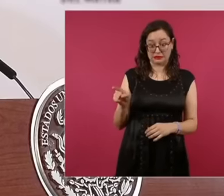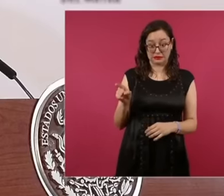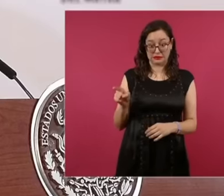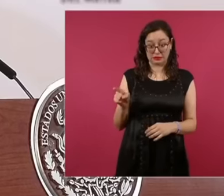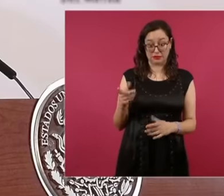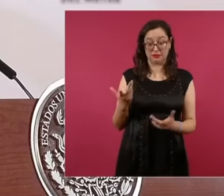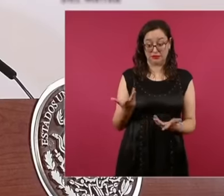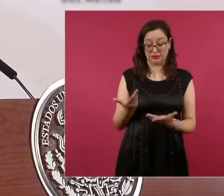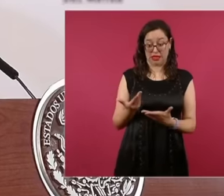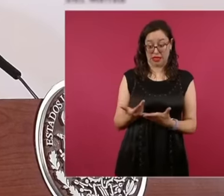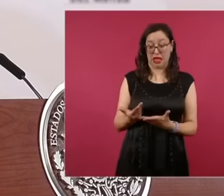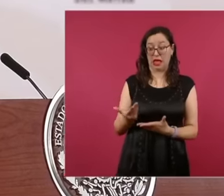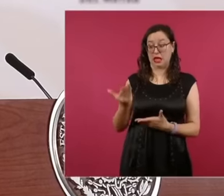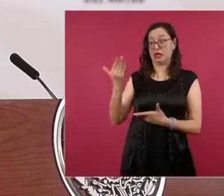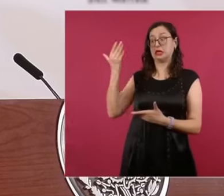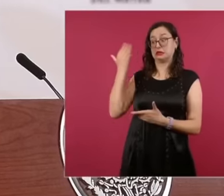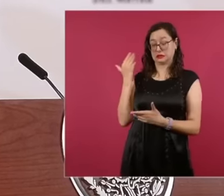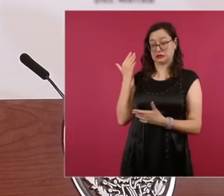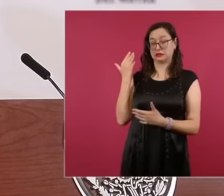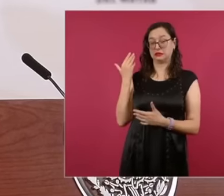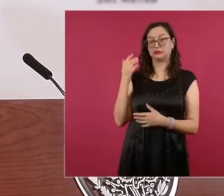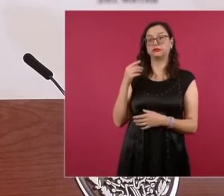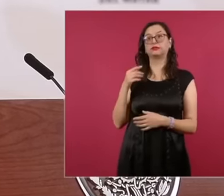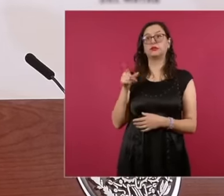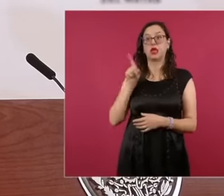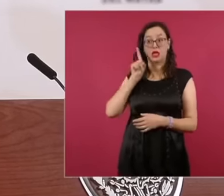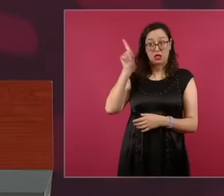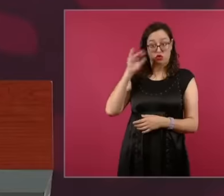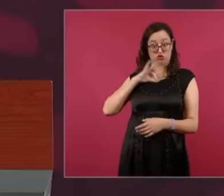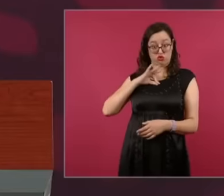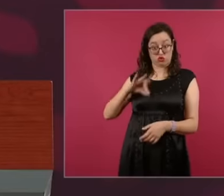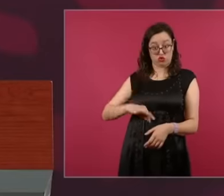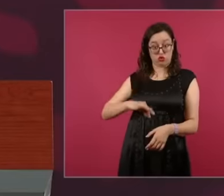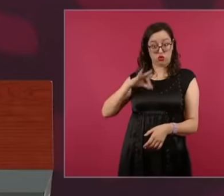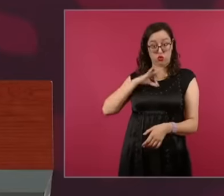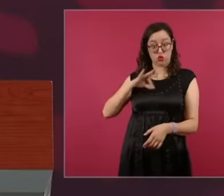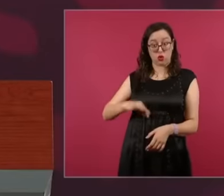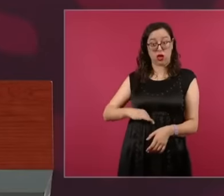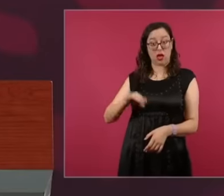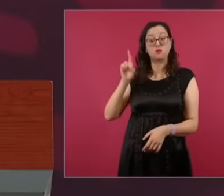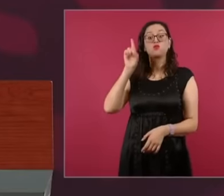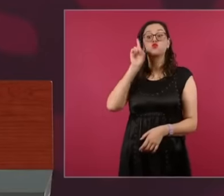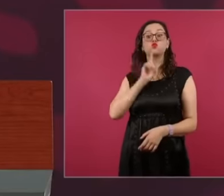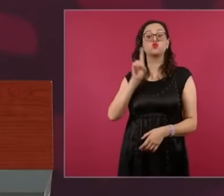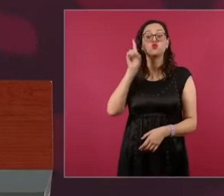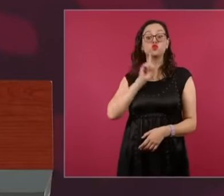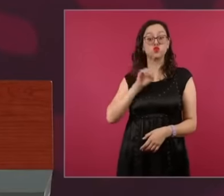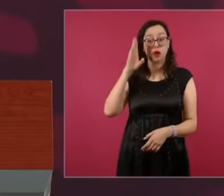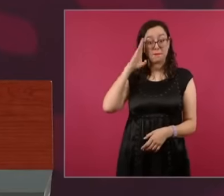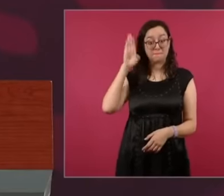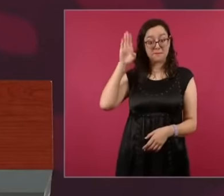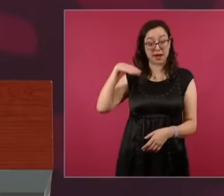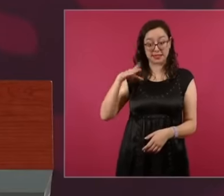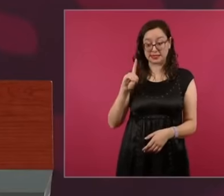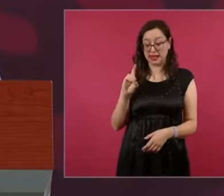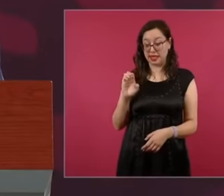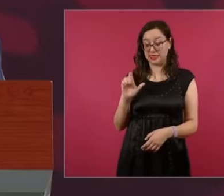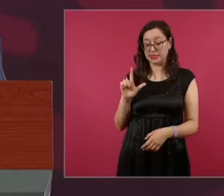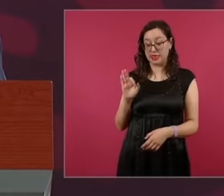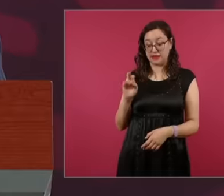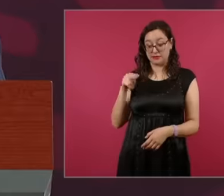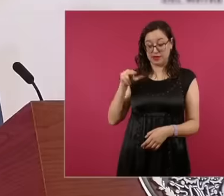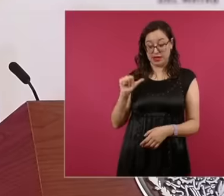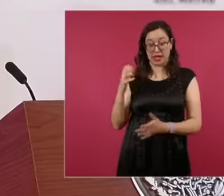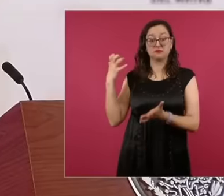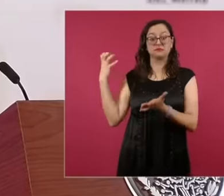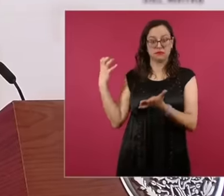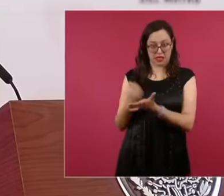Delfina says that she had won a